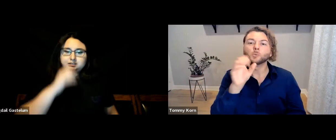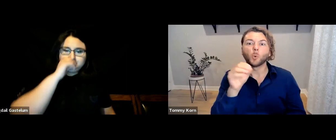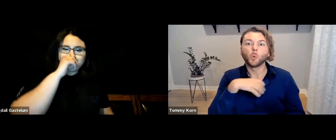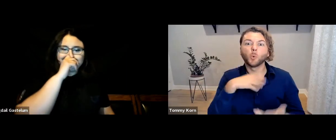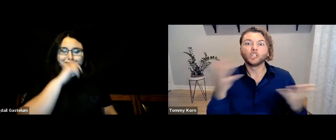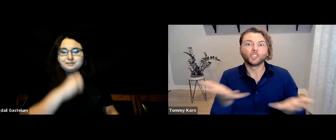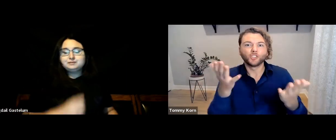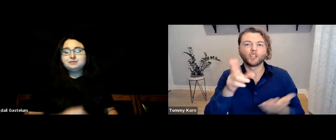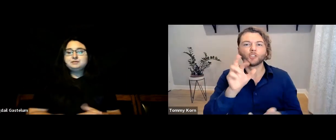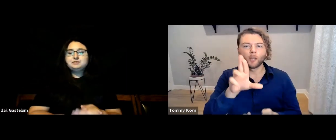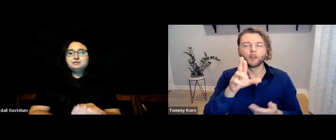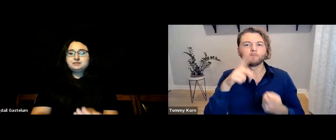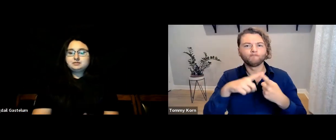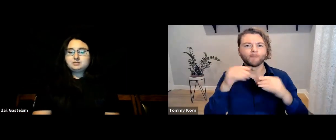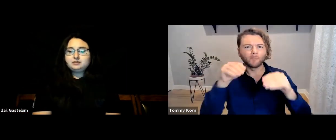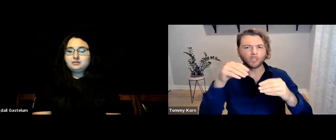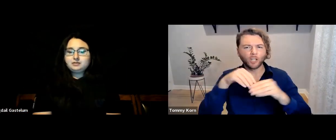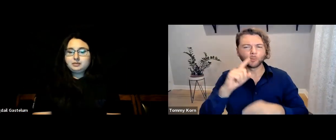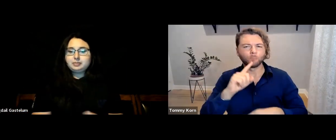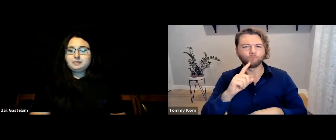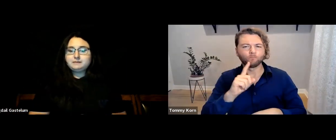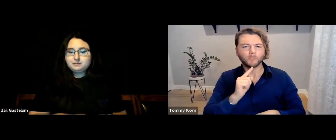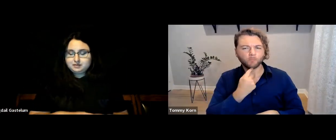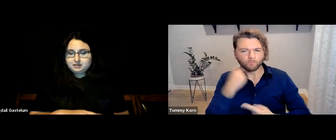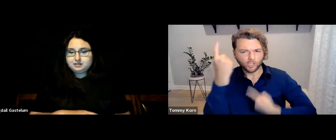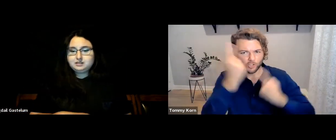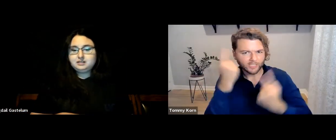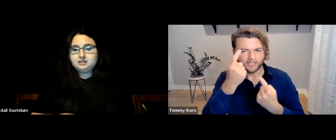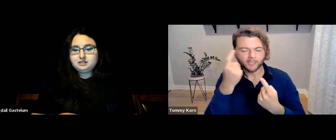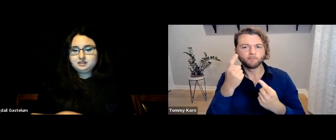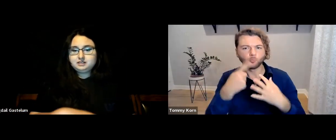So I do think UCR needs to seriously consider